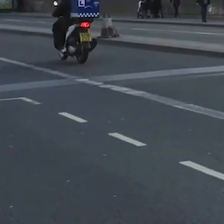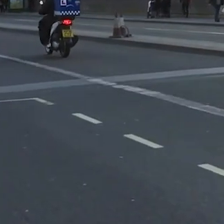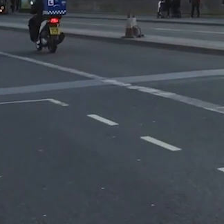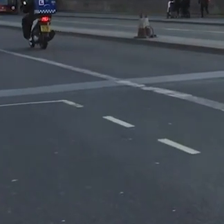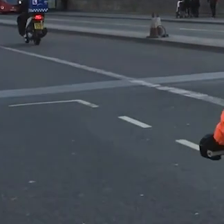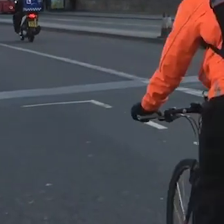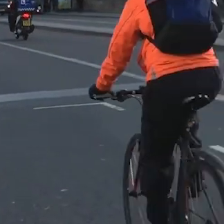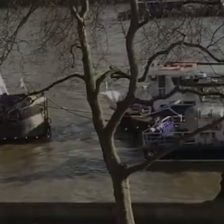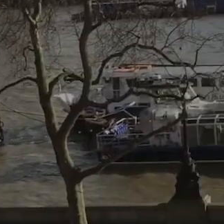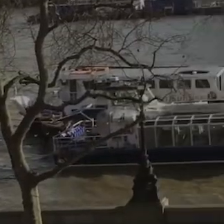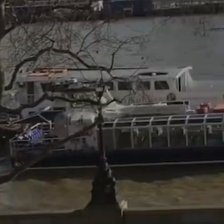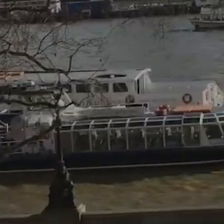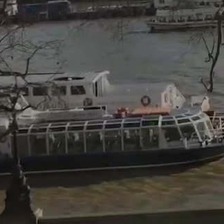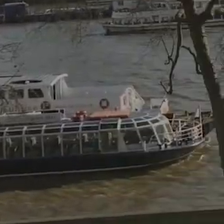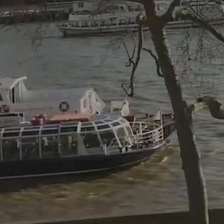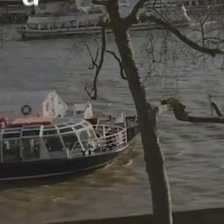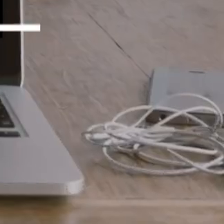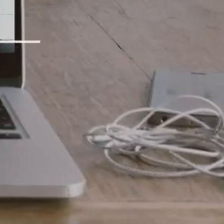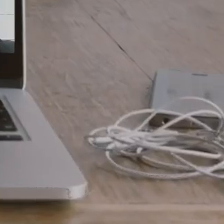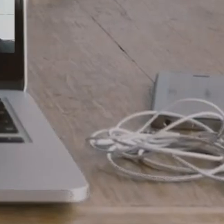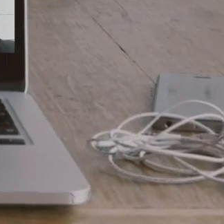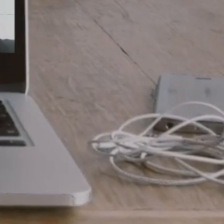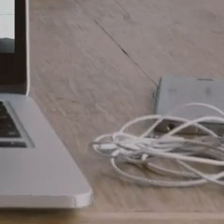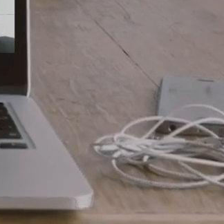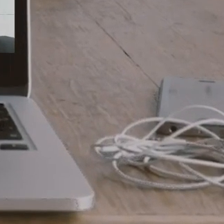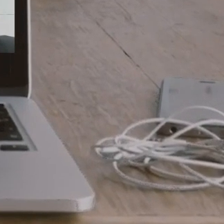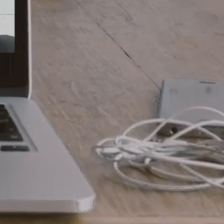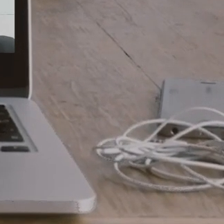working in the performing arts in both countries to build a laboratory of prototypes